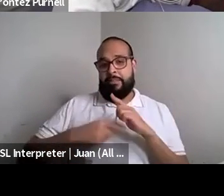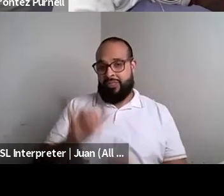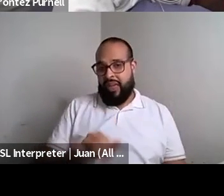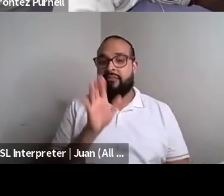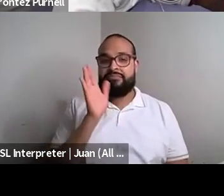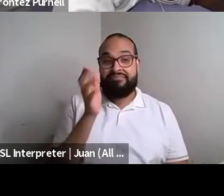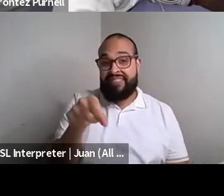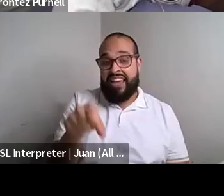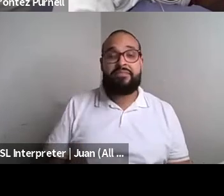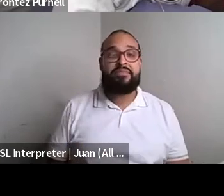I know